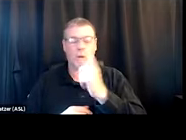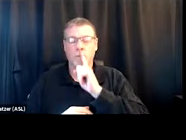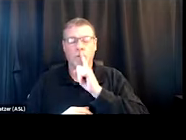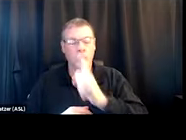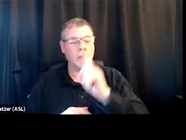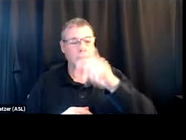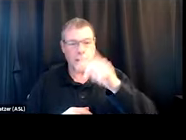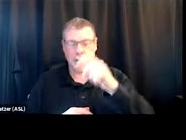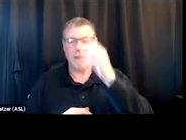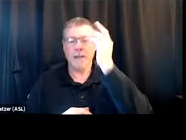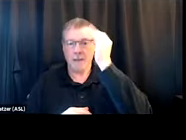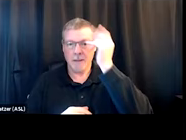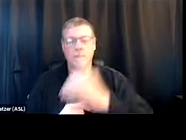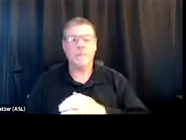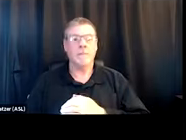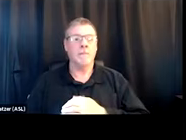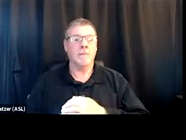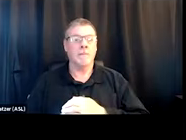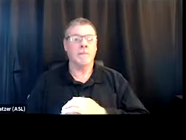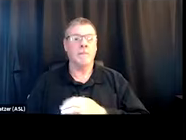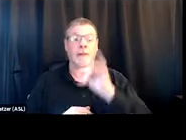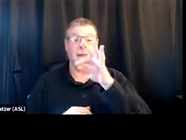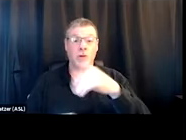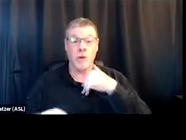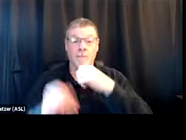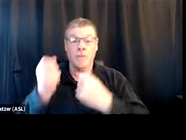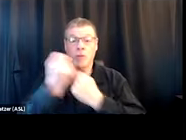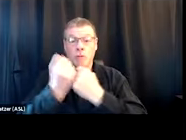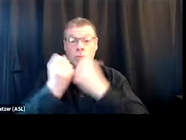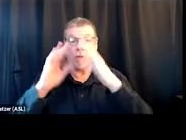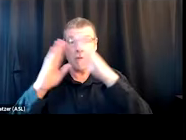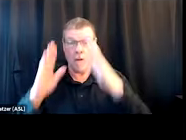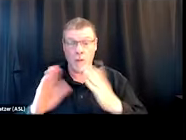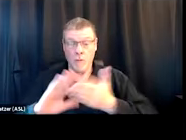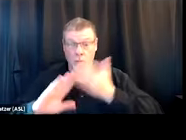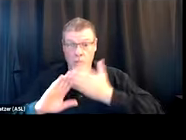if we're a supported housing operator, is that, you know, we talked about that shame,